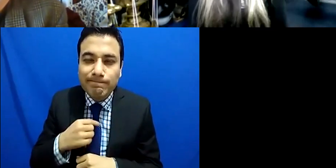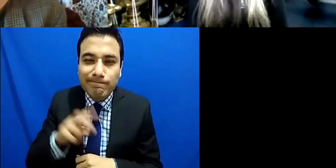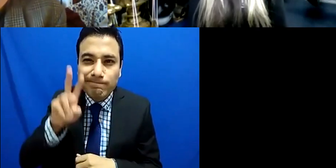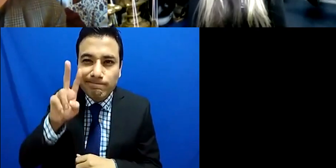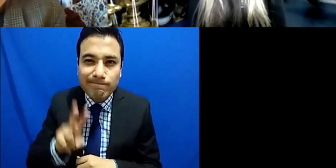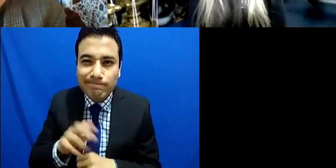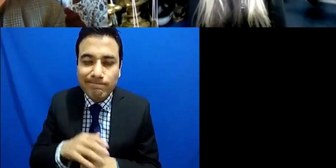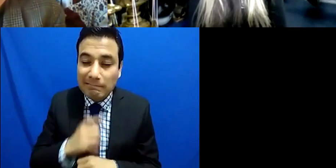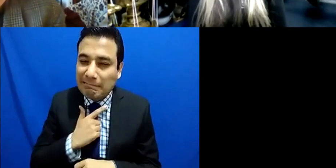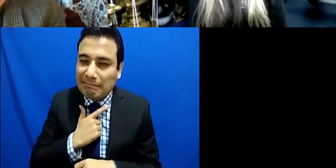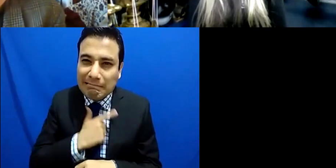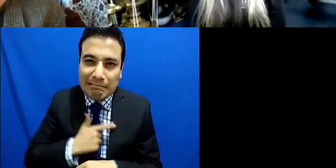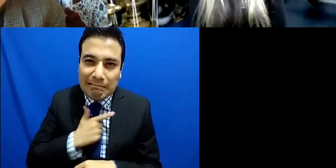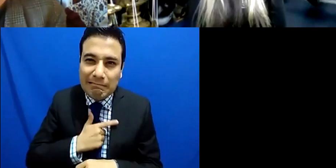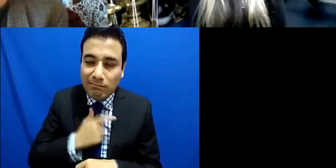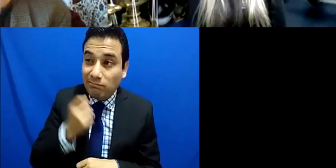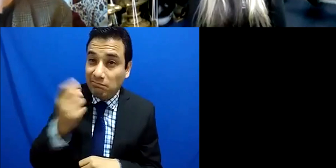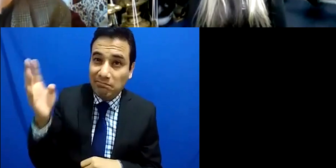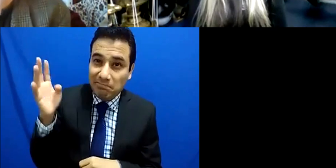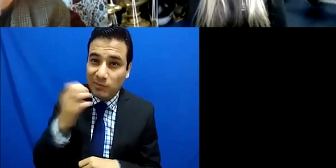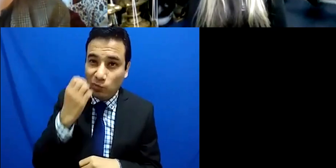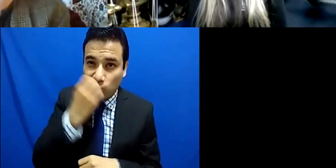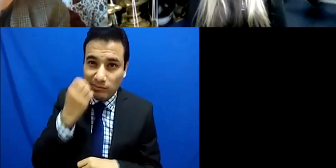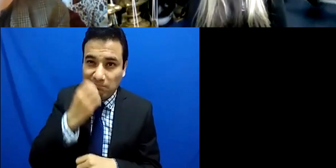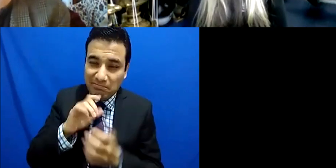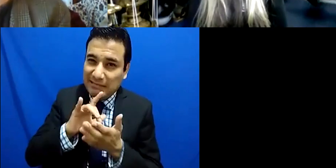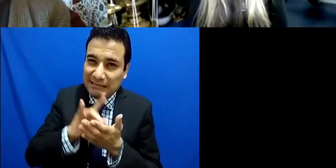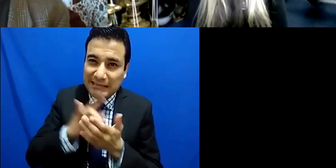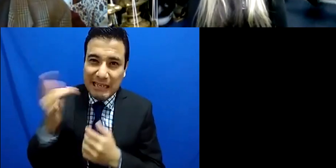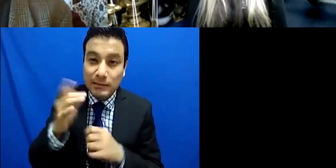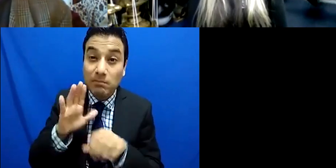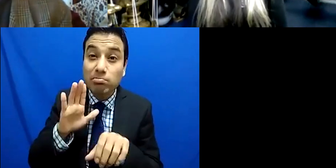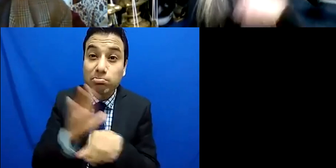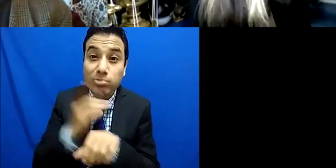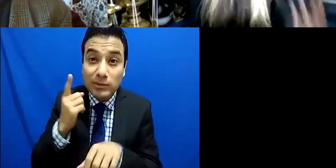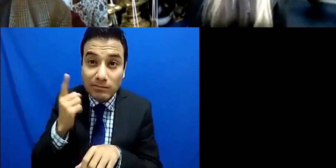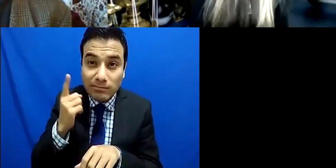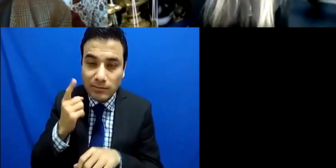and I think that it all boils down to again your own responsibility um and not relying on other